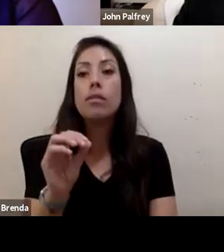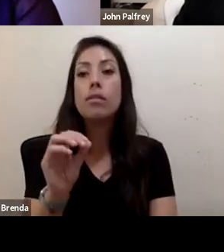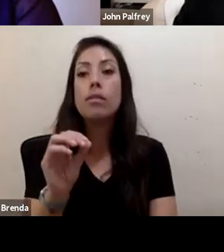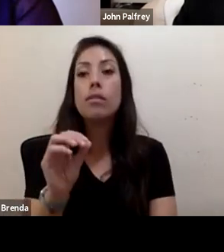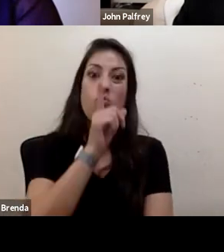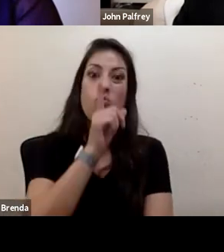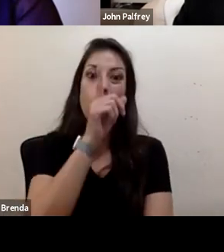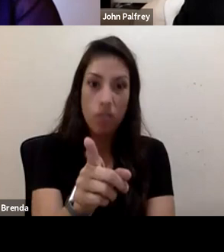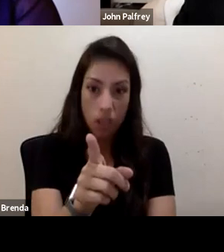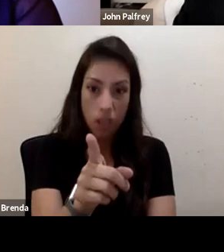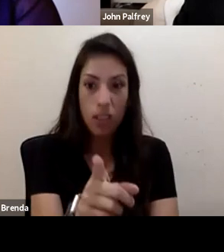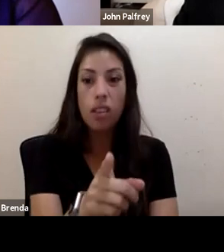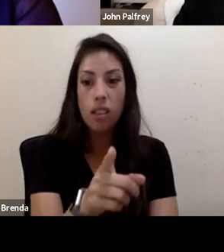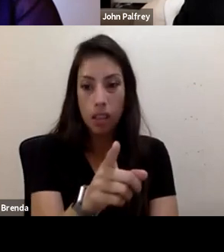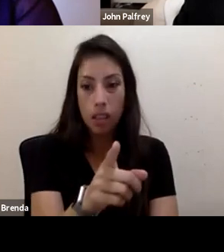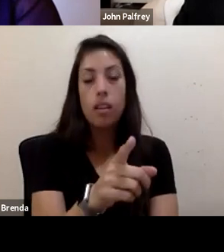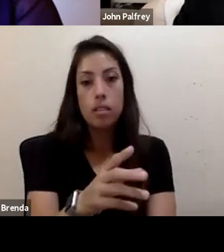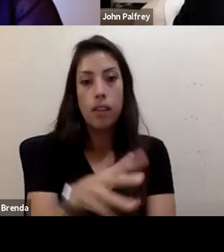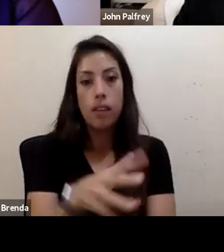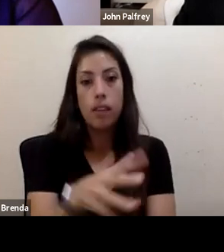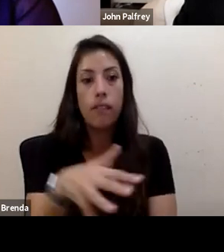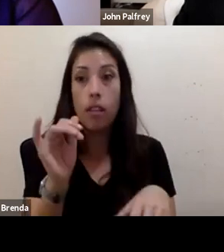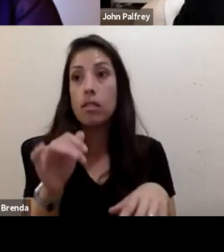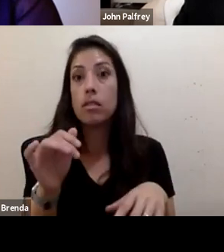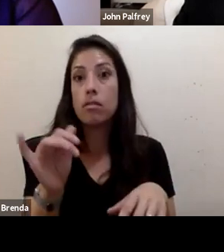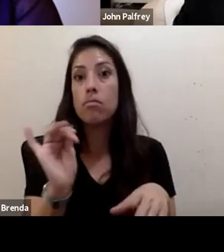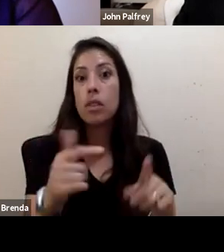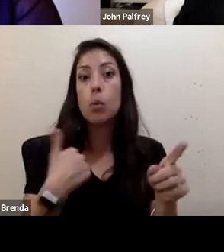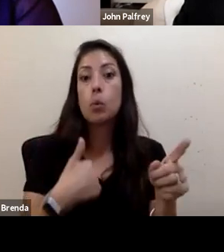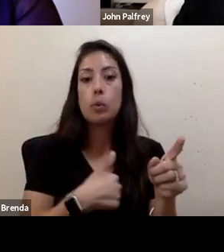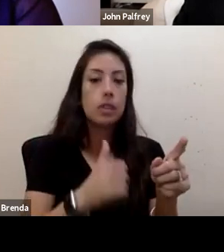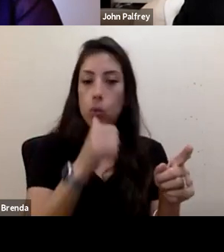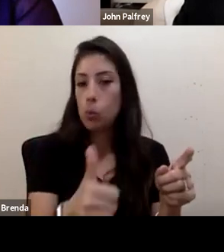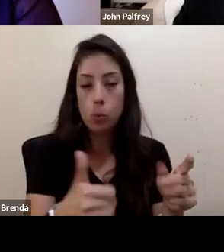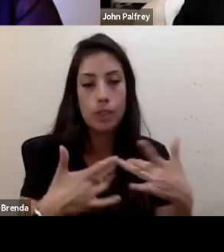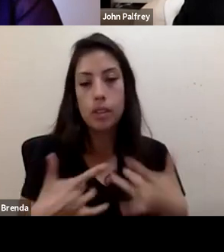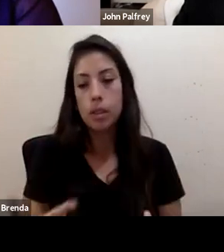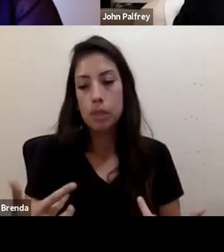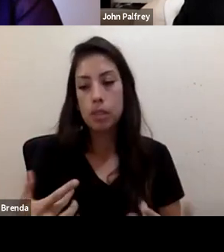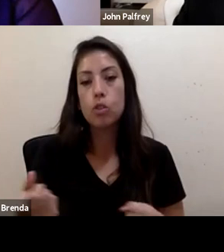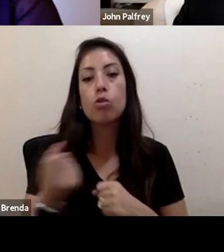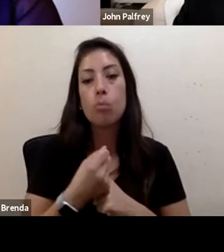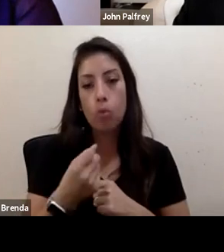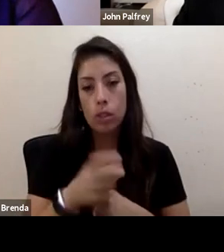that are created by the fact that we do not generally support the disability community,